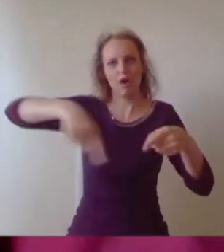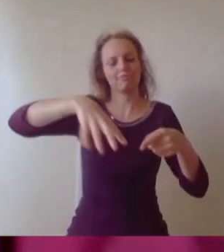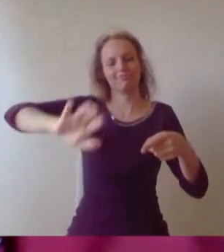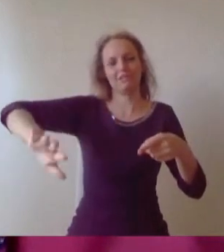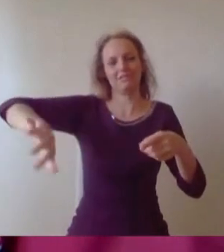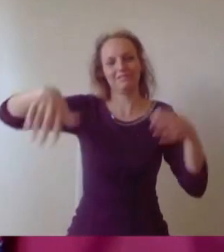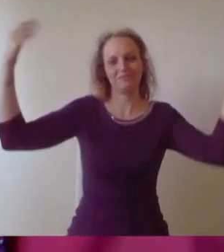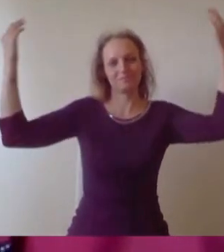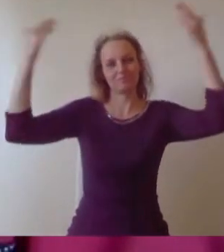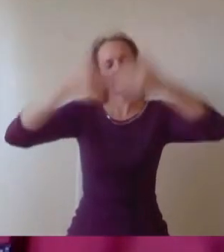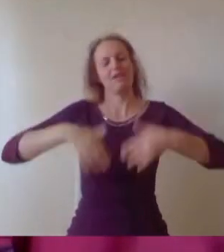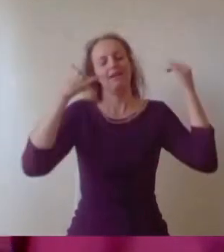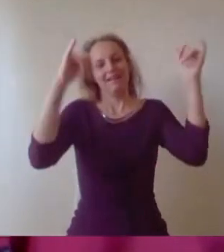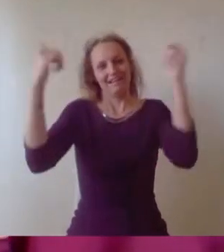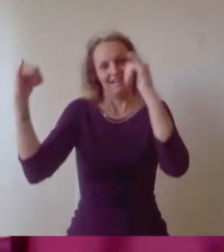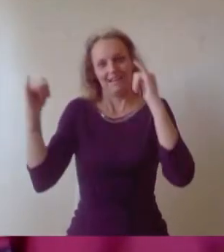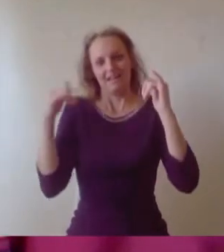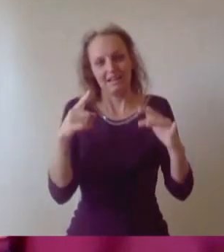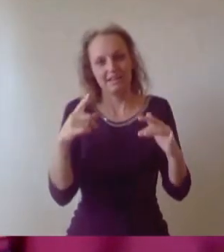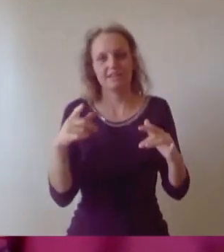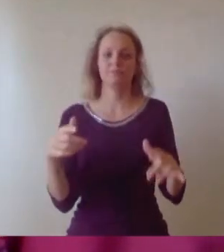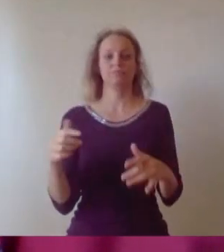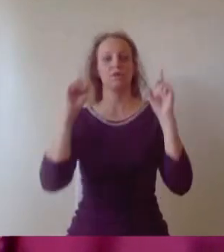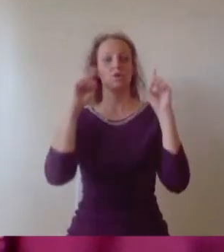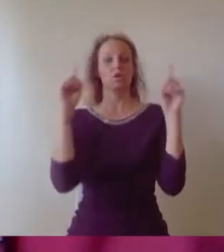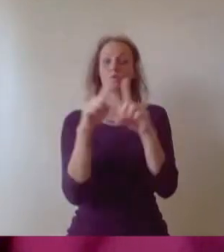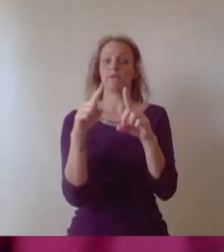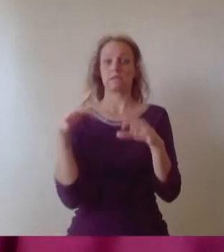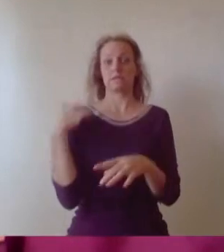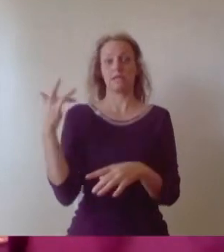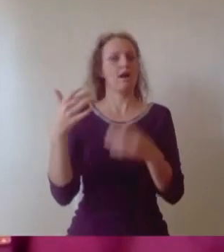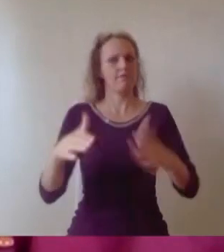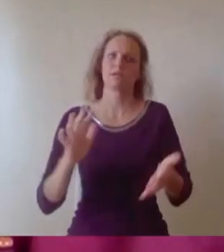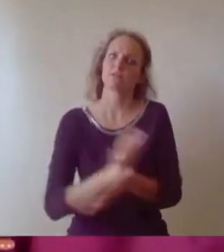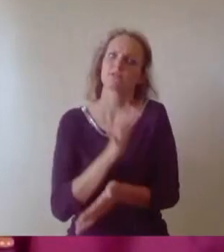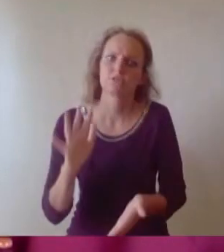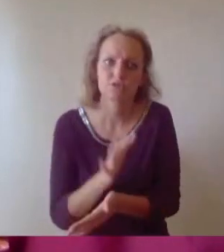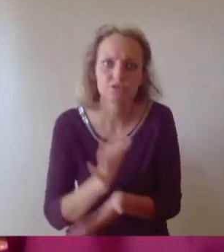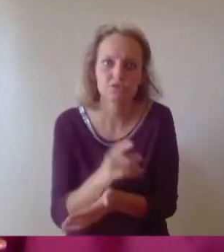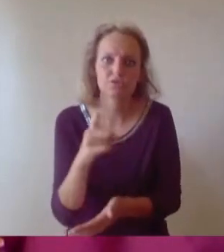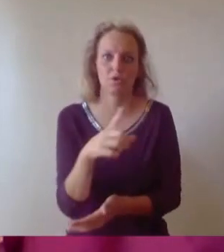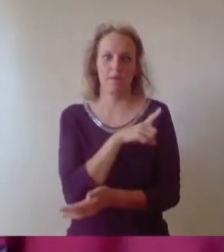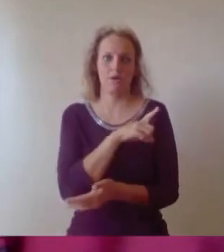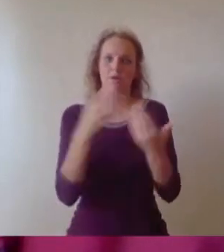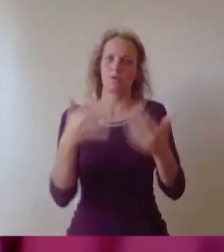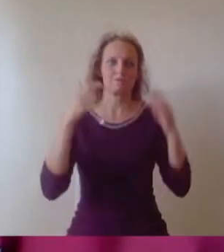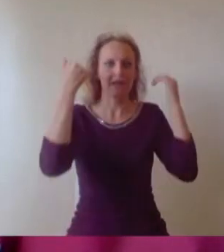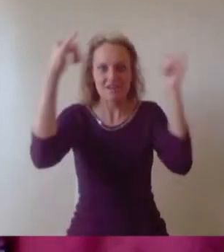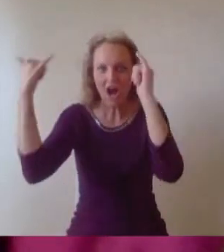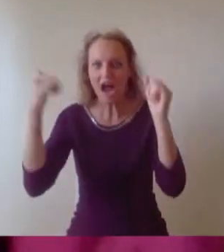aspects that have made University life that much more enjoyable. For the Class of 2020, my life advice for you is simple. You are